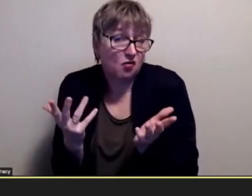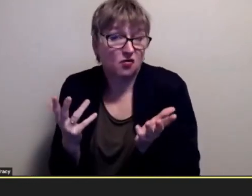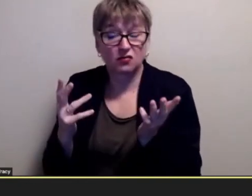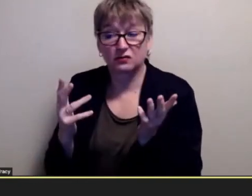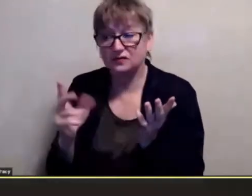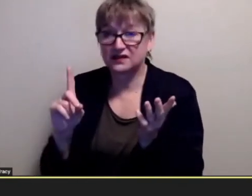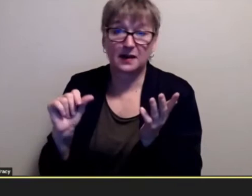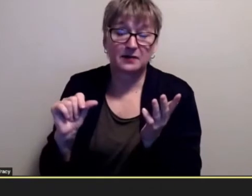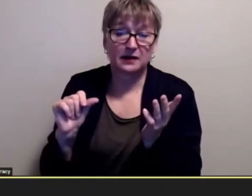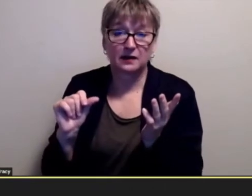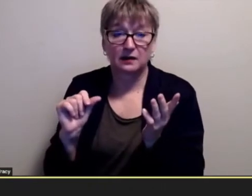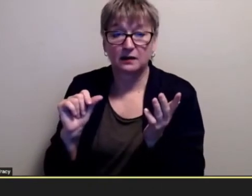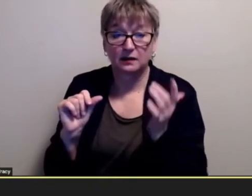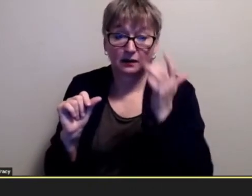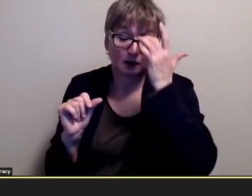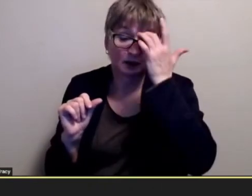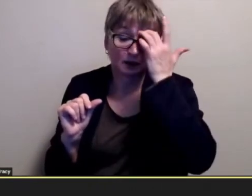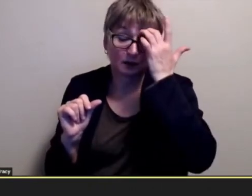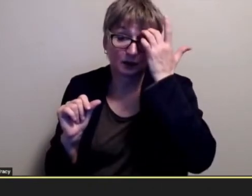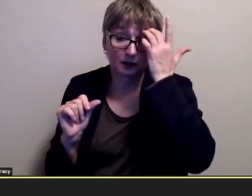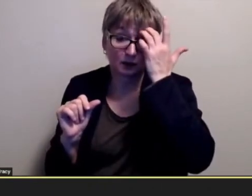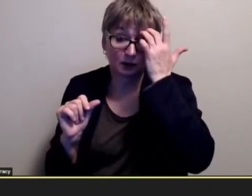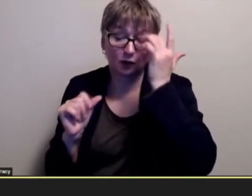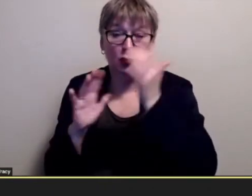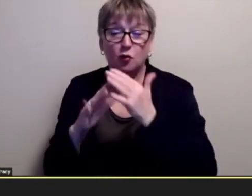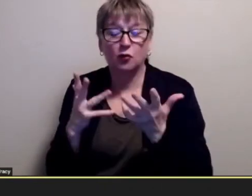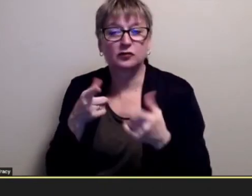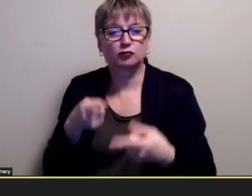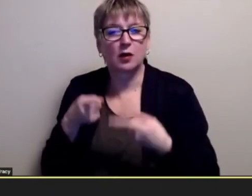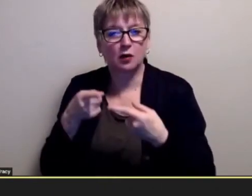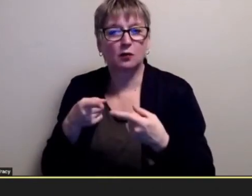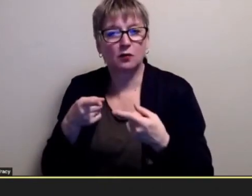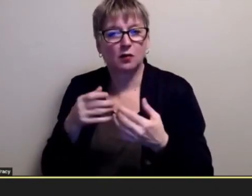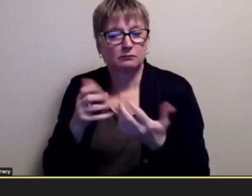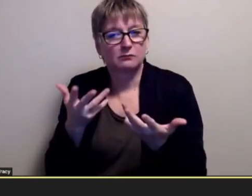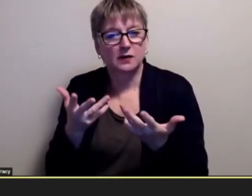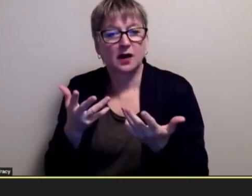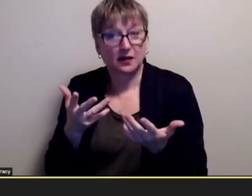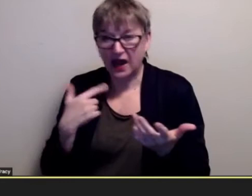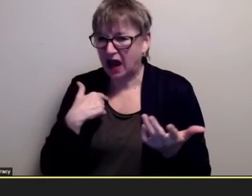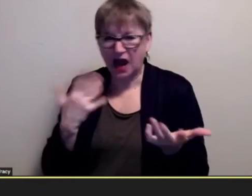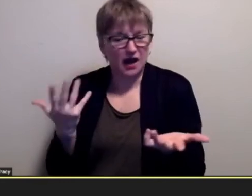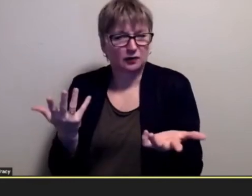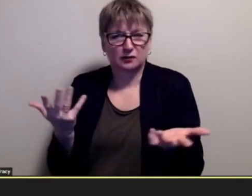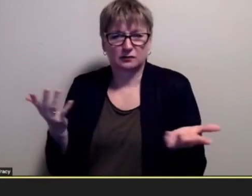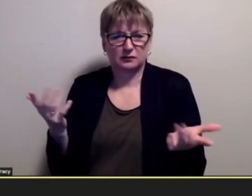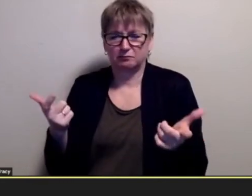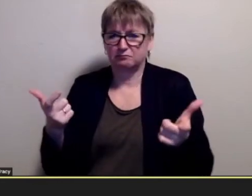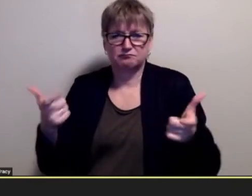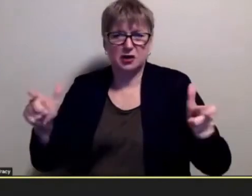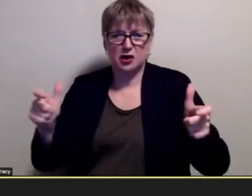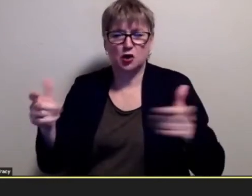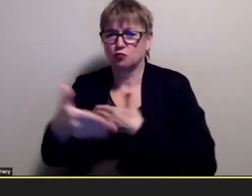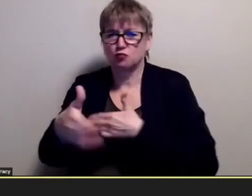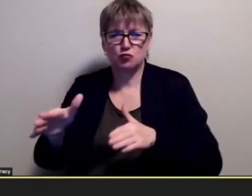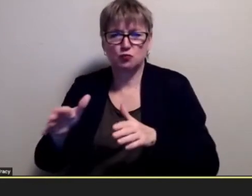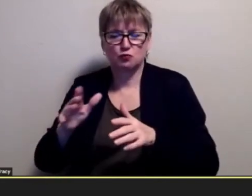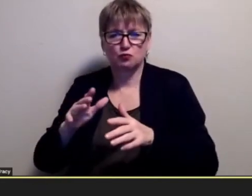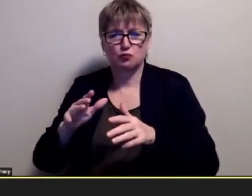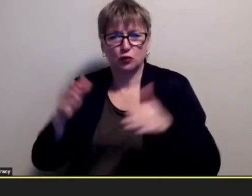ones who can't you know function properly you know they had a an entire room dedicated to you know uh